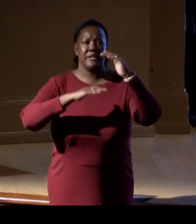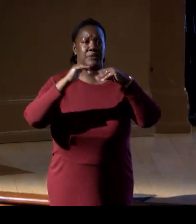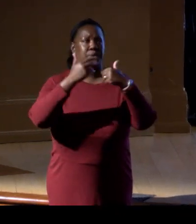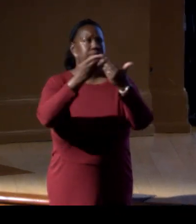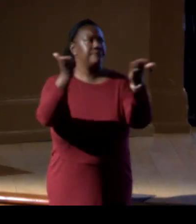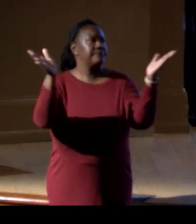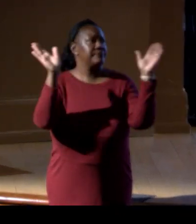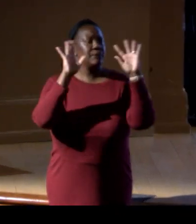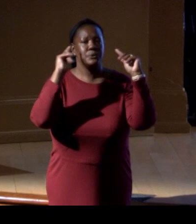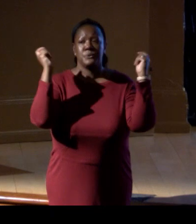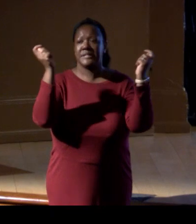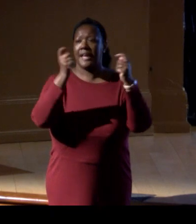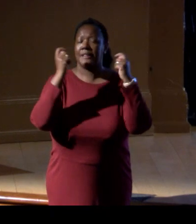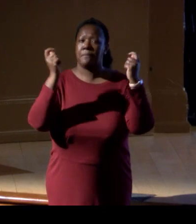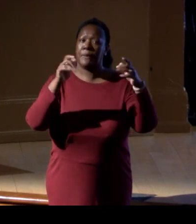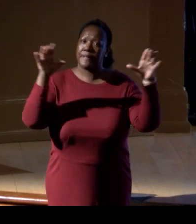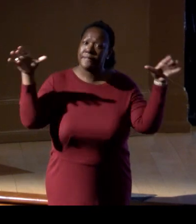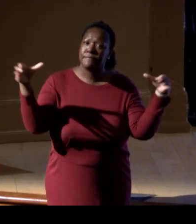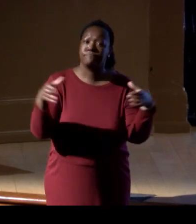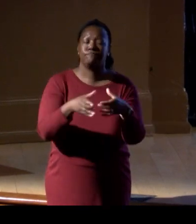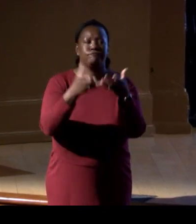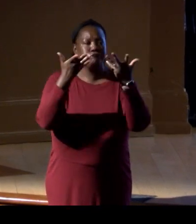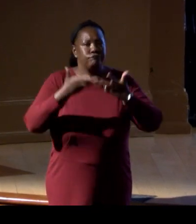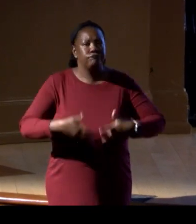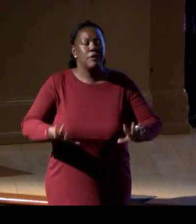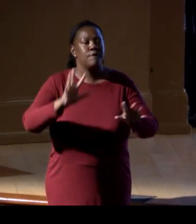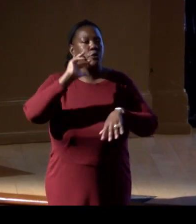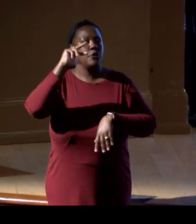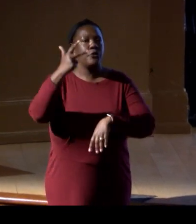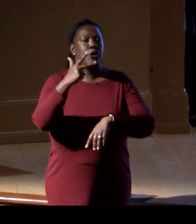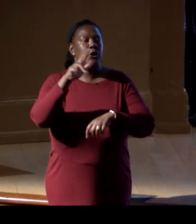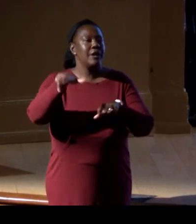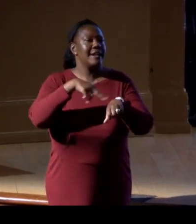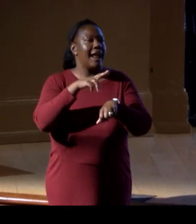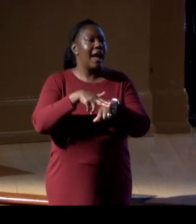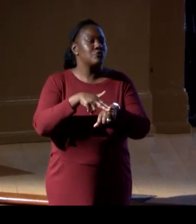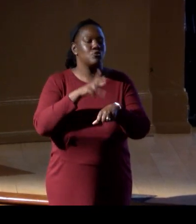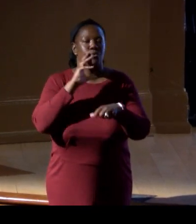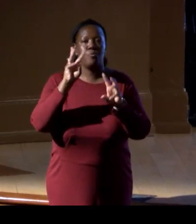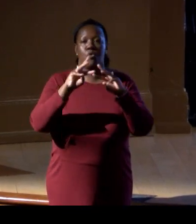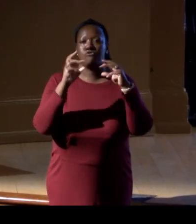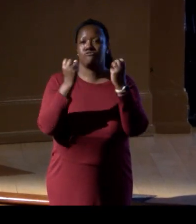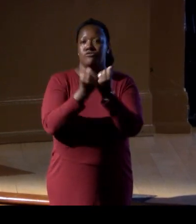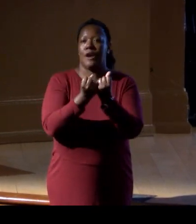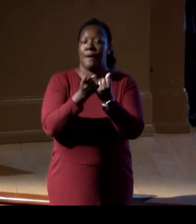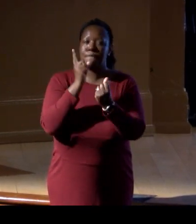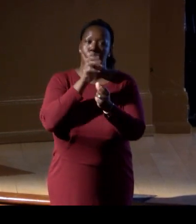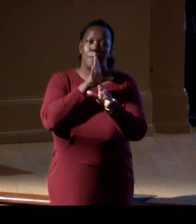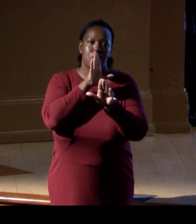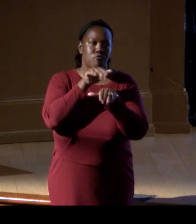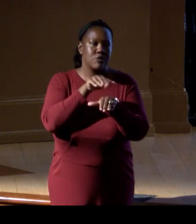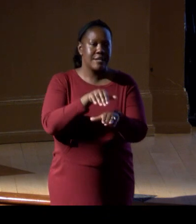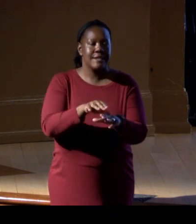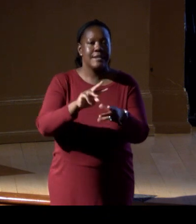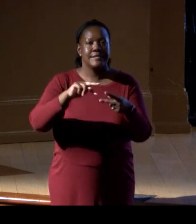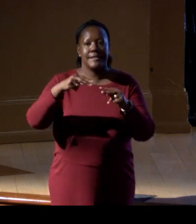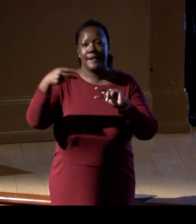of the Third National Workshop on Marine eDNA. Many people think of the Smithsonian as a bunch of museums,